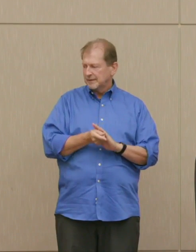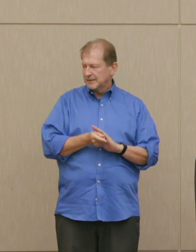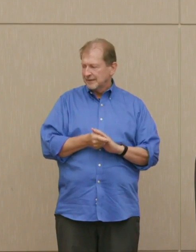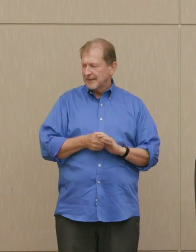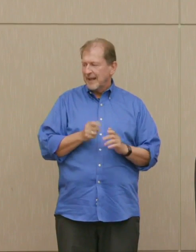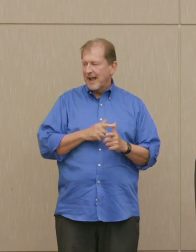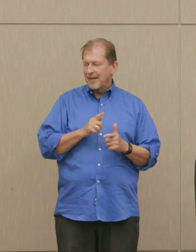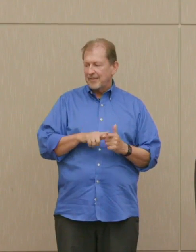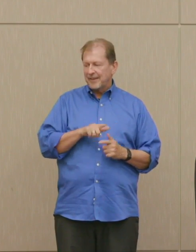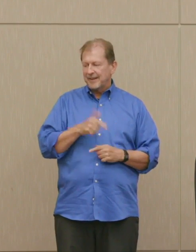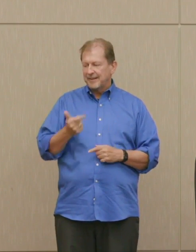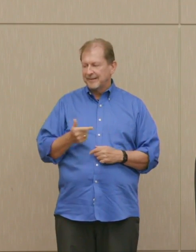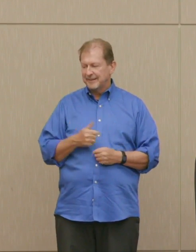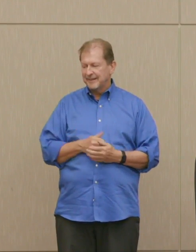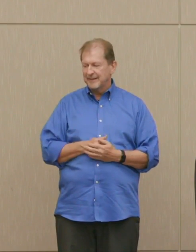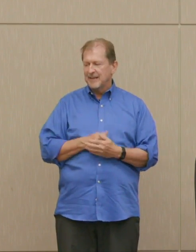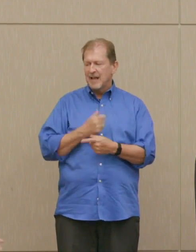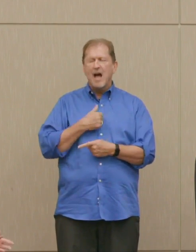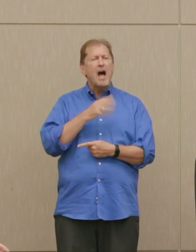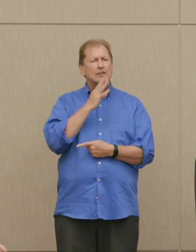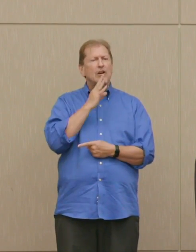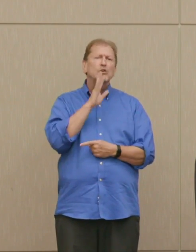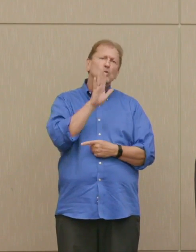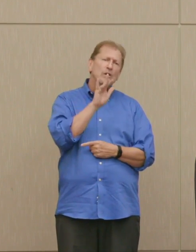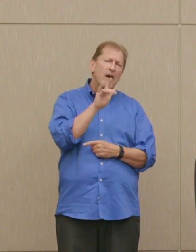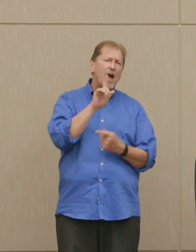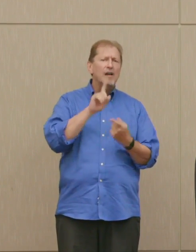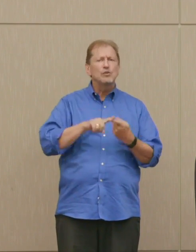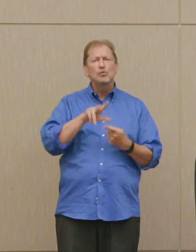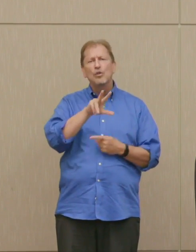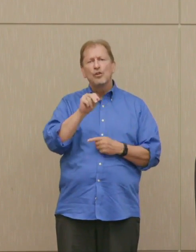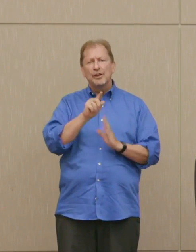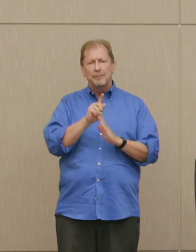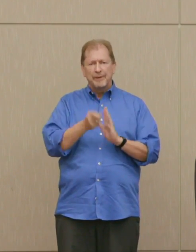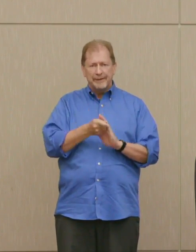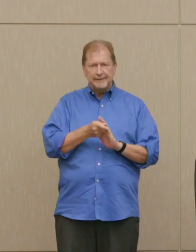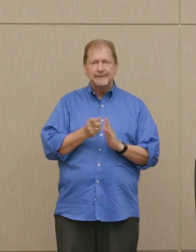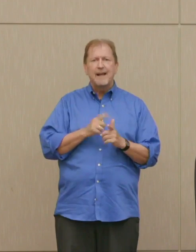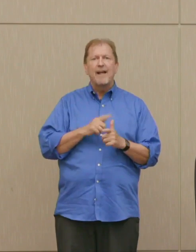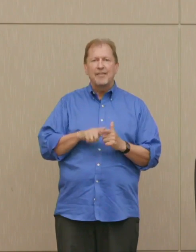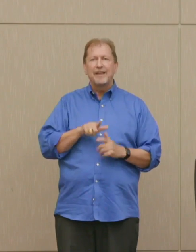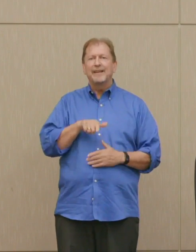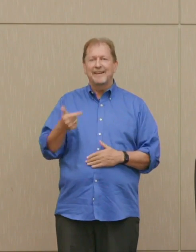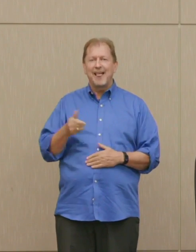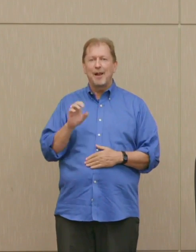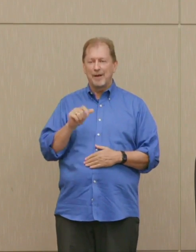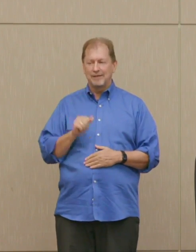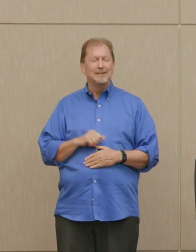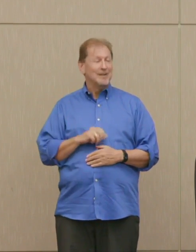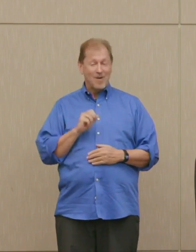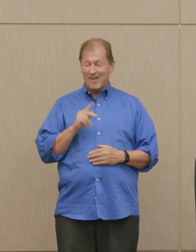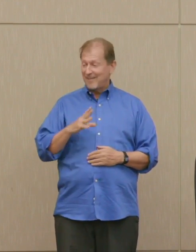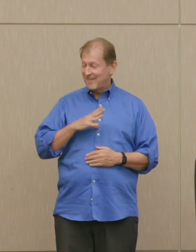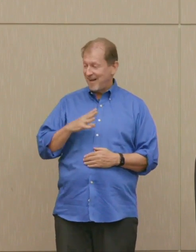Dr. Ellsberg: I'll talk for about 25, 30 minutes. Dr. Poser: Okay, 25, 30 minutes. Okay, thank you. Please join me in welcoming Dr. Ellsberg.